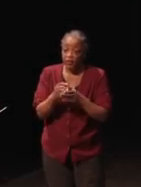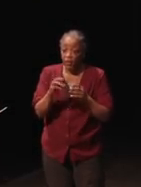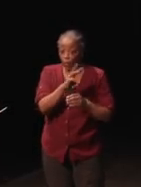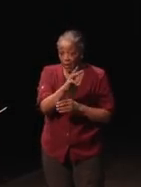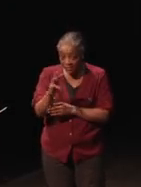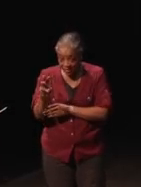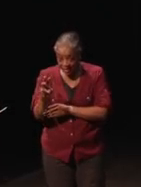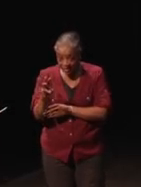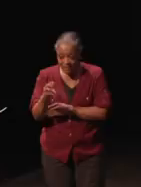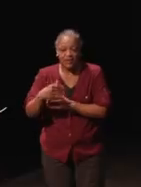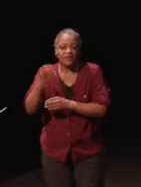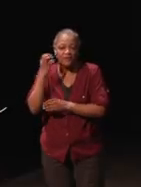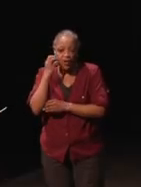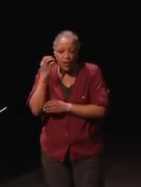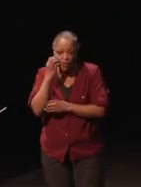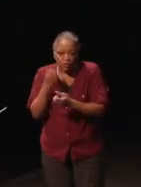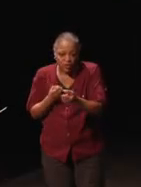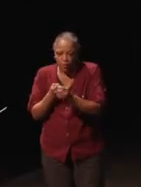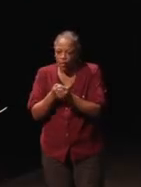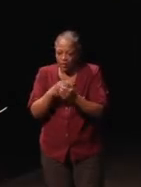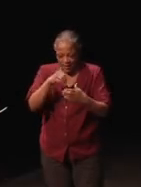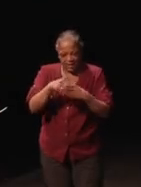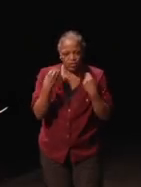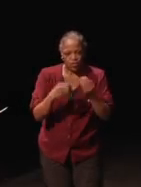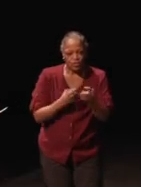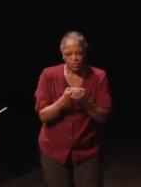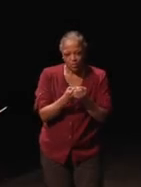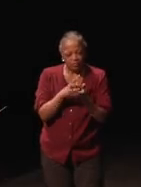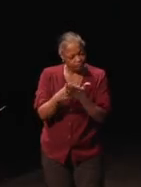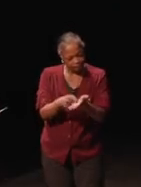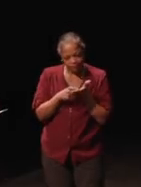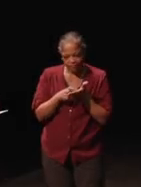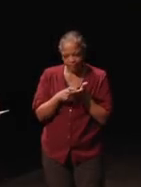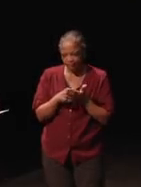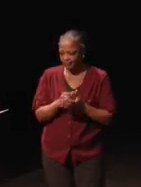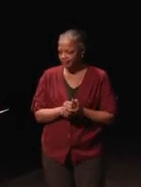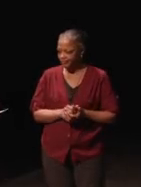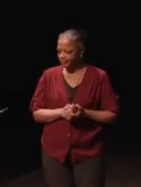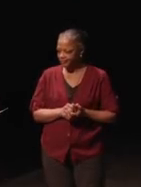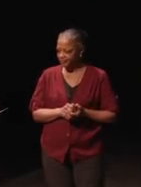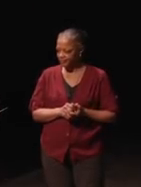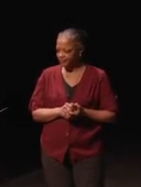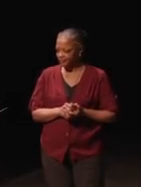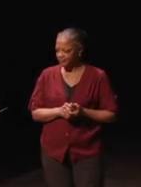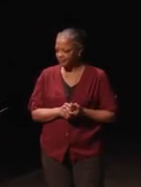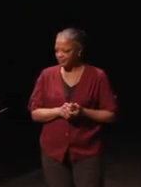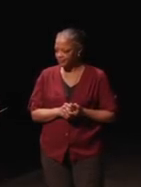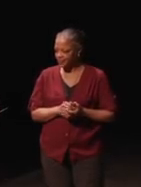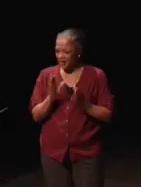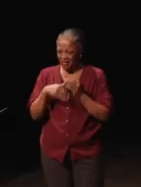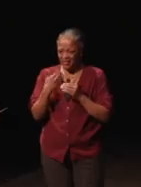phone, support in stores, etc. I'm going to go over the next slide really fast,